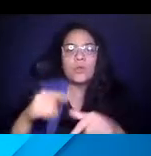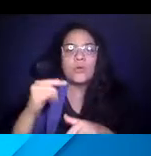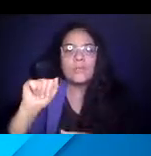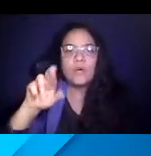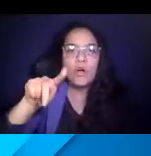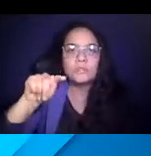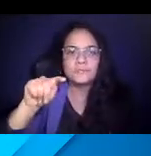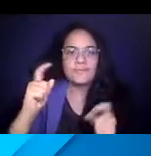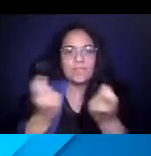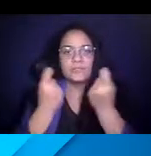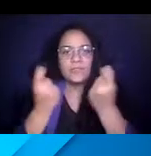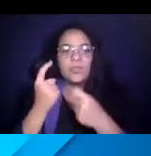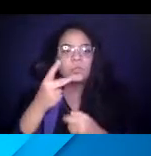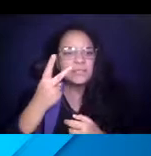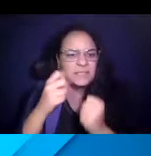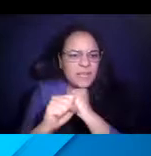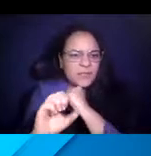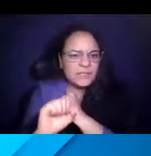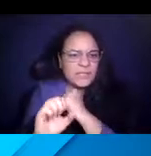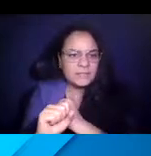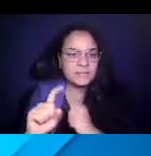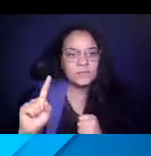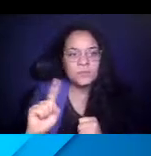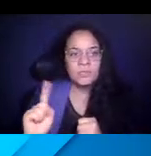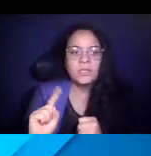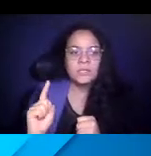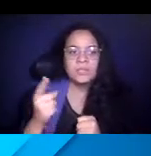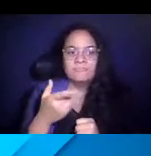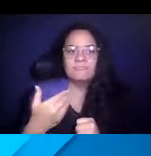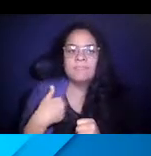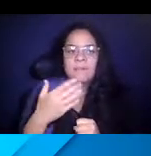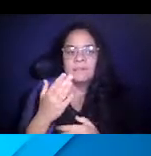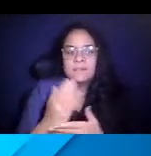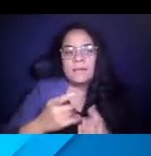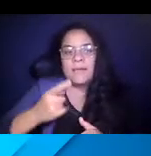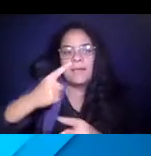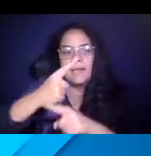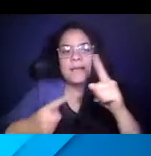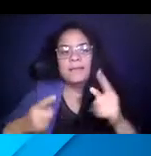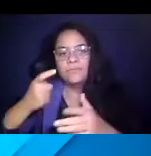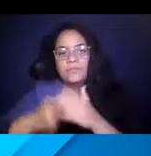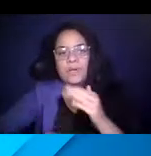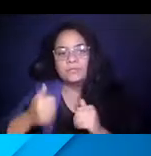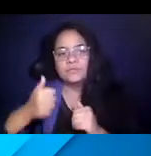14:57:18 You can see here an advertisement where we had some half-price transit pass sales.